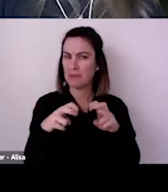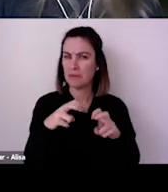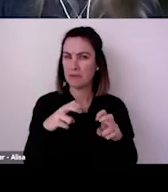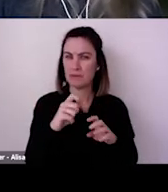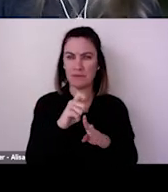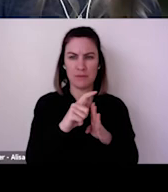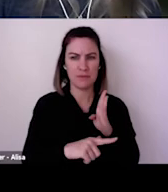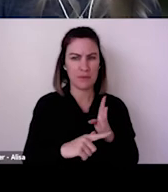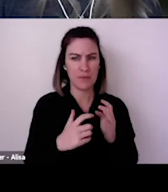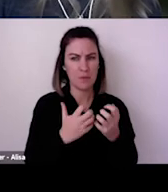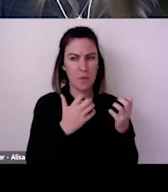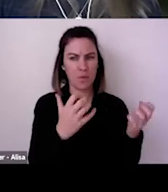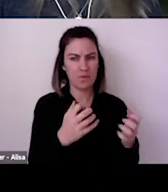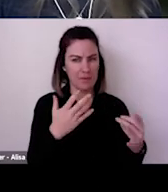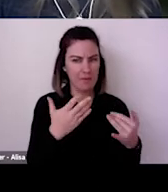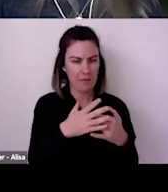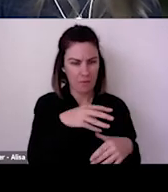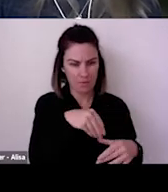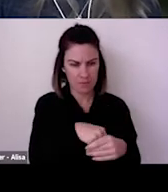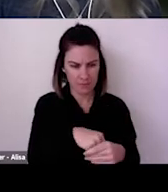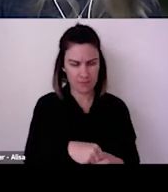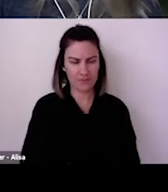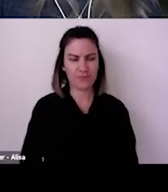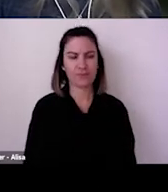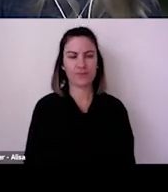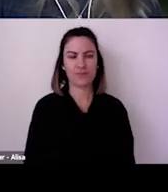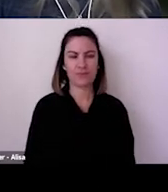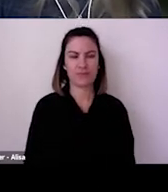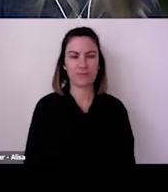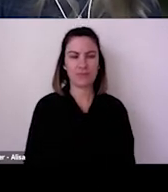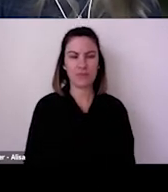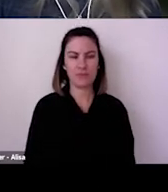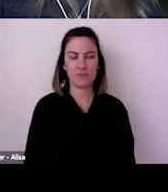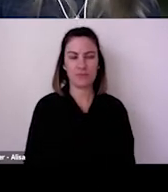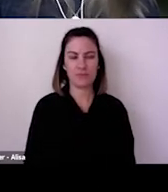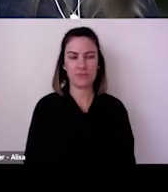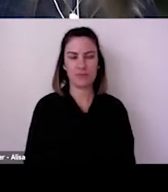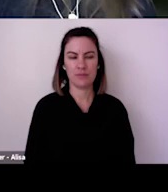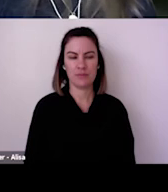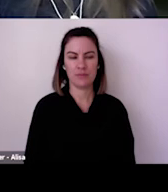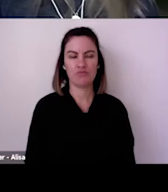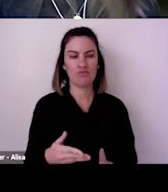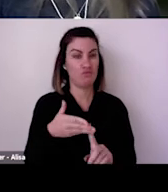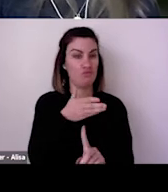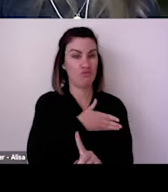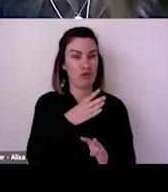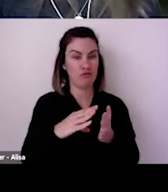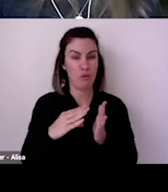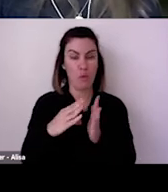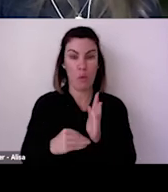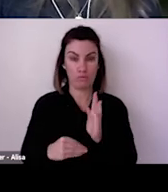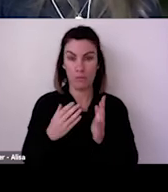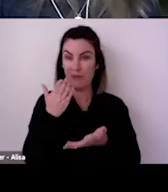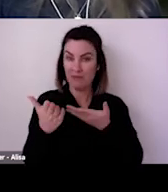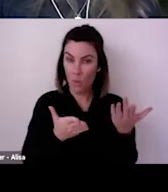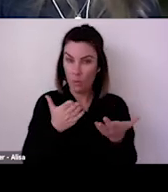Well, I think we've learned that as a sector we need the capacity to learn